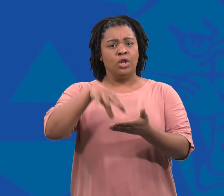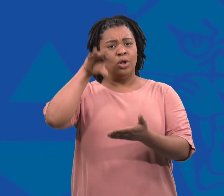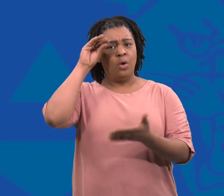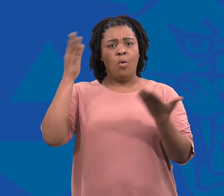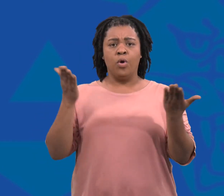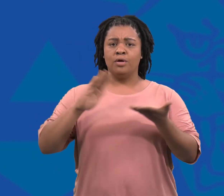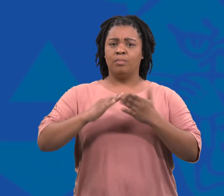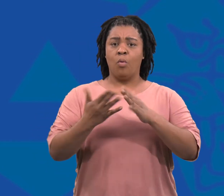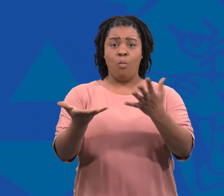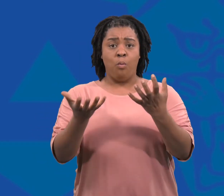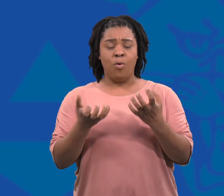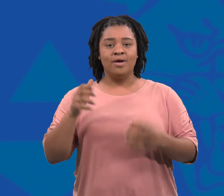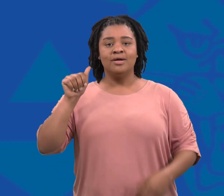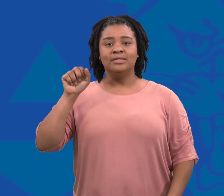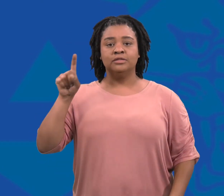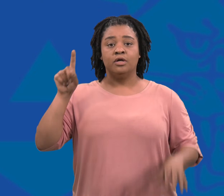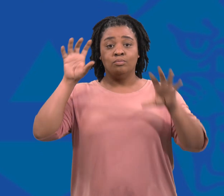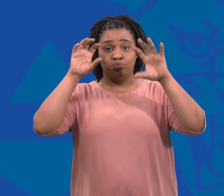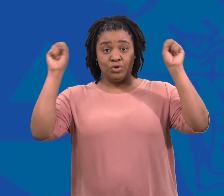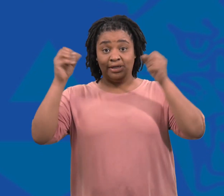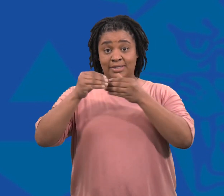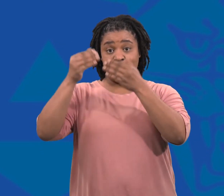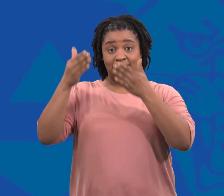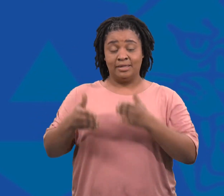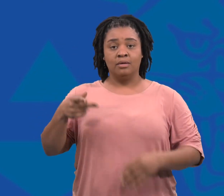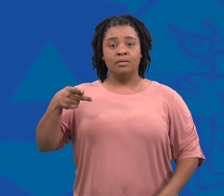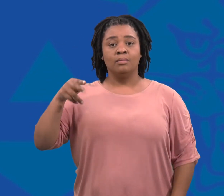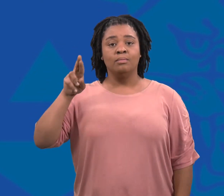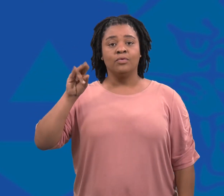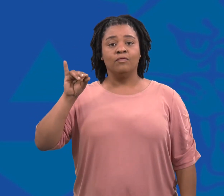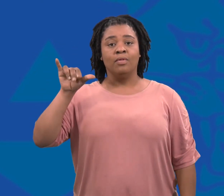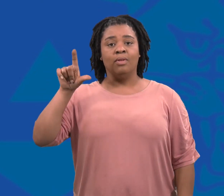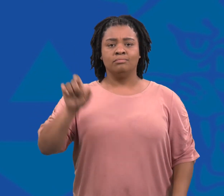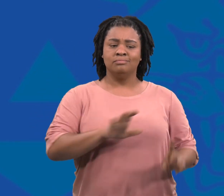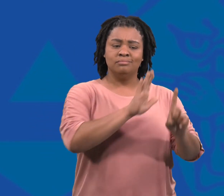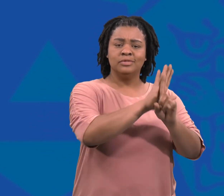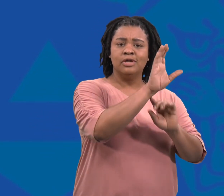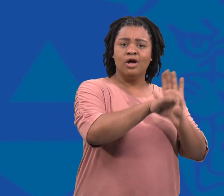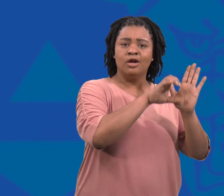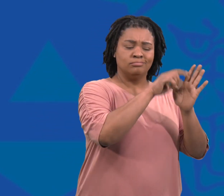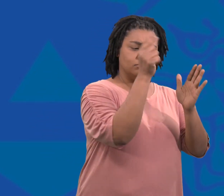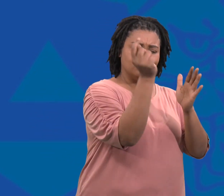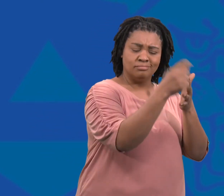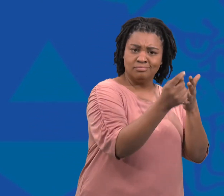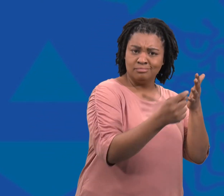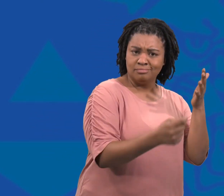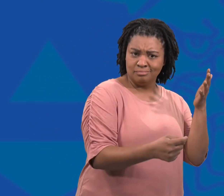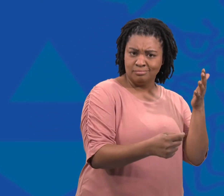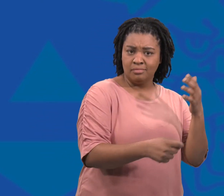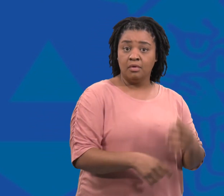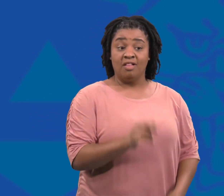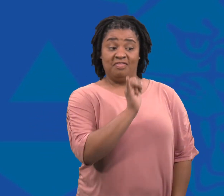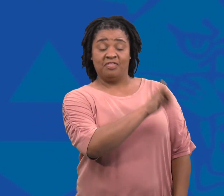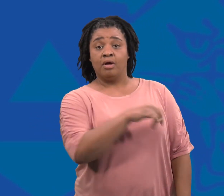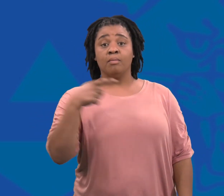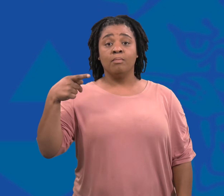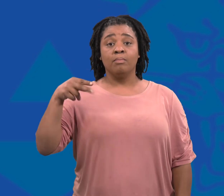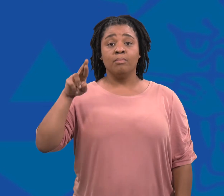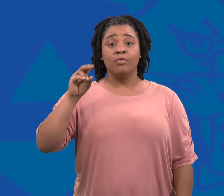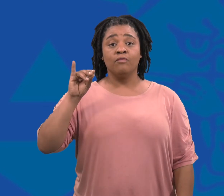to learn about the characteristics that they wish to see in the AASD Superintendent leader profile.